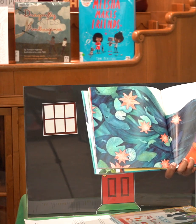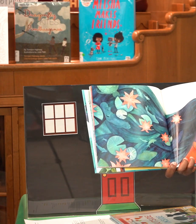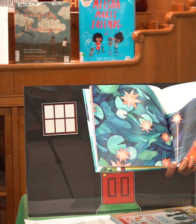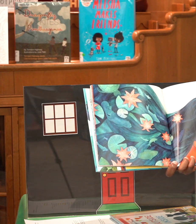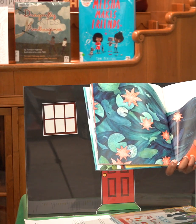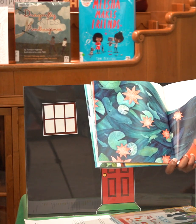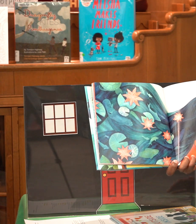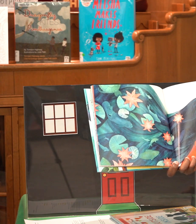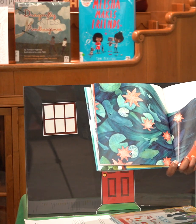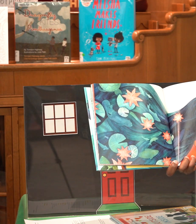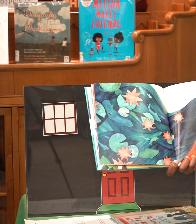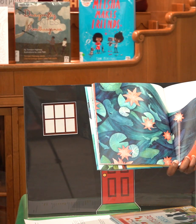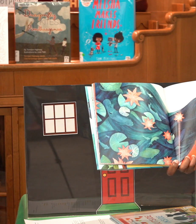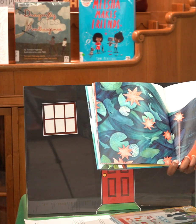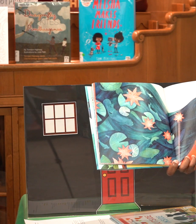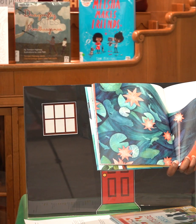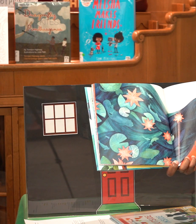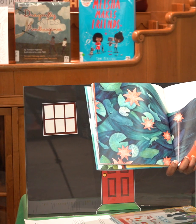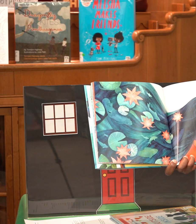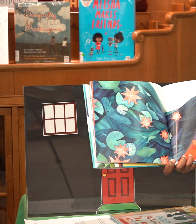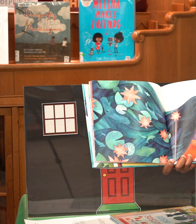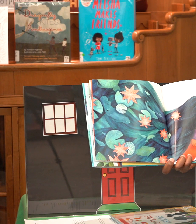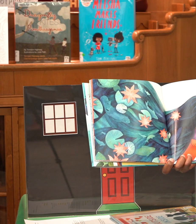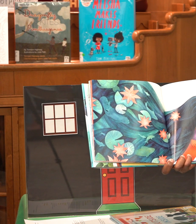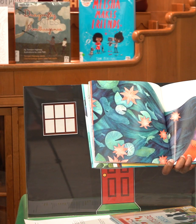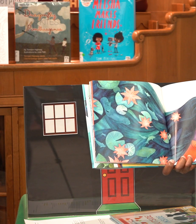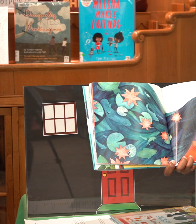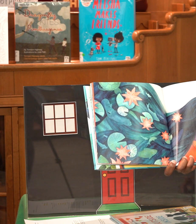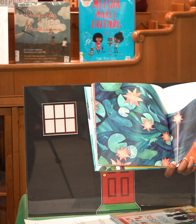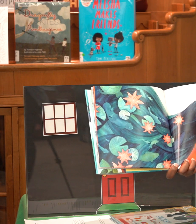spoil the water poison plants and animals wreck everything in its path when my people first spoke of the black snake they foretold that it wouldn't come for many many years now the black snake is here it's venom burned the land courses through the water making it unfit to drink take courage i must keep the black snake away from my village's water